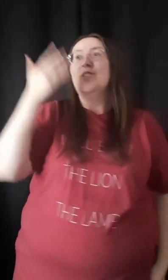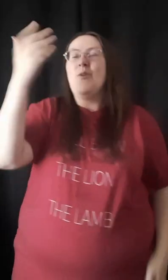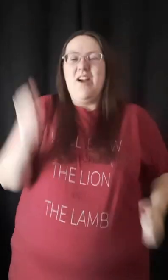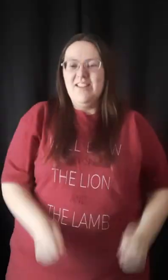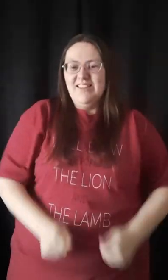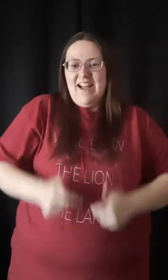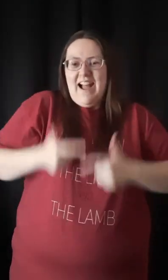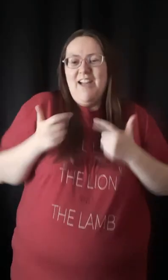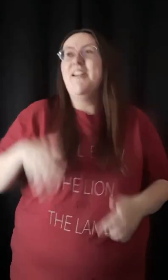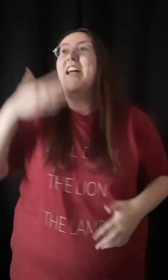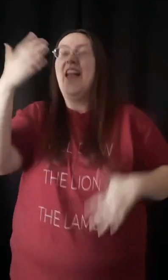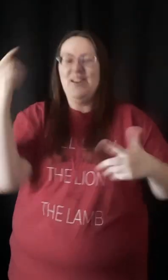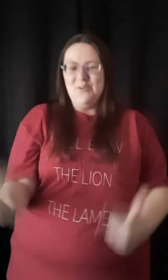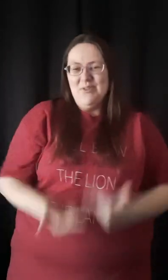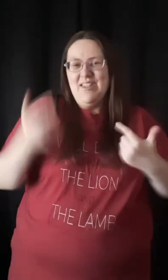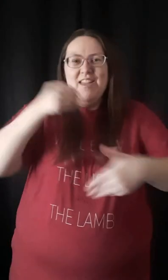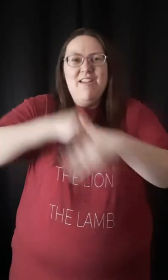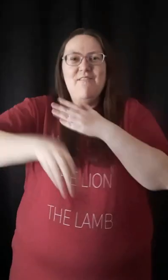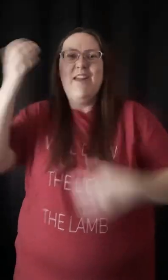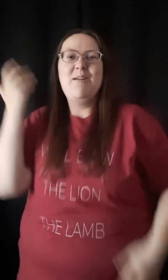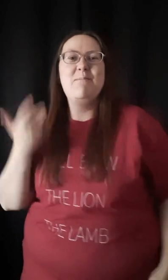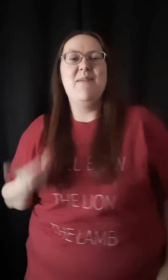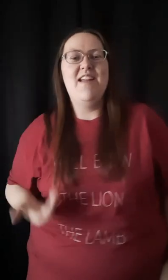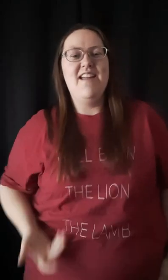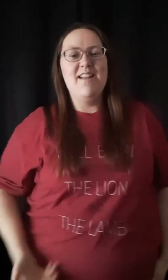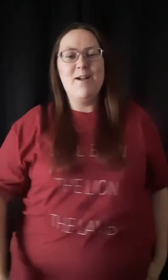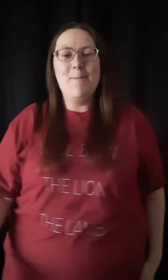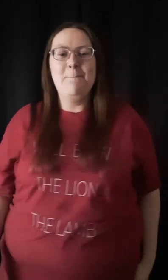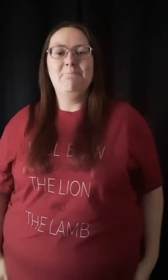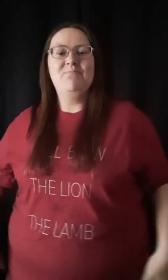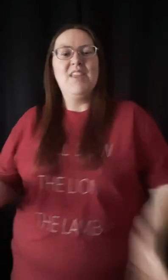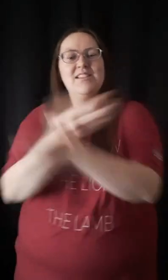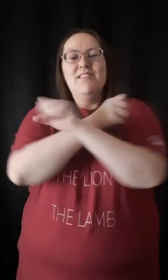'Cause you are alive and you live in me